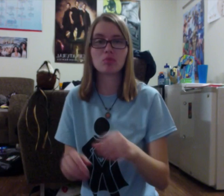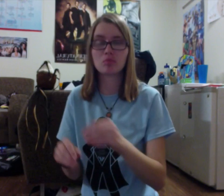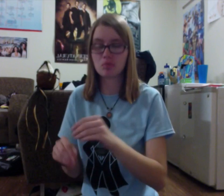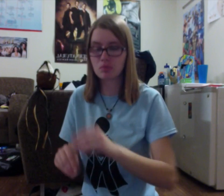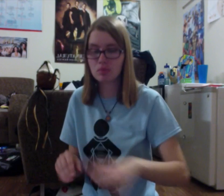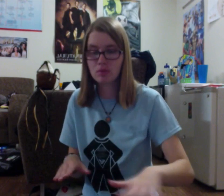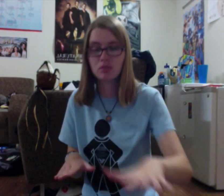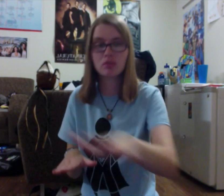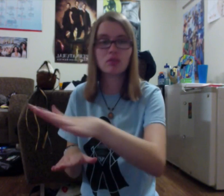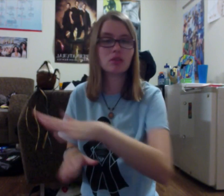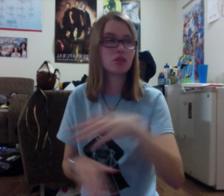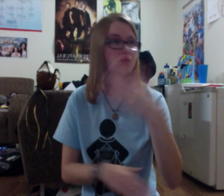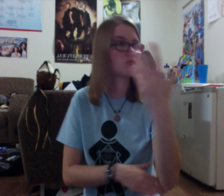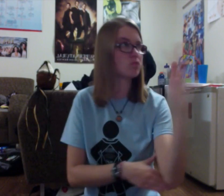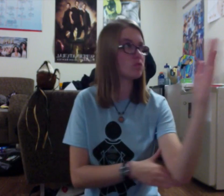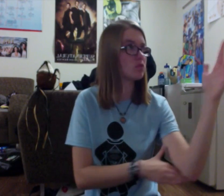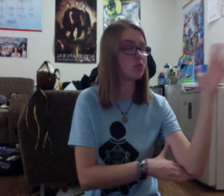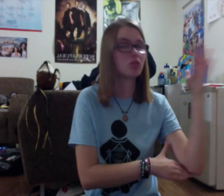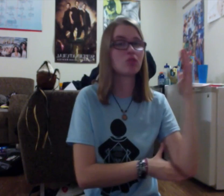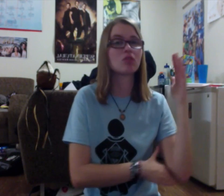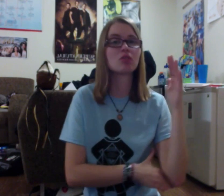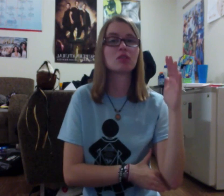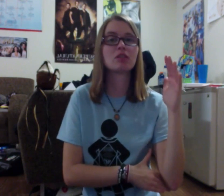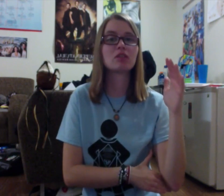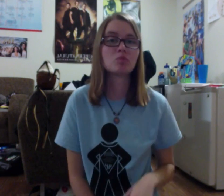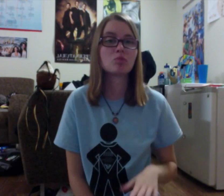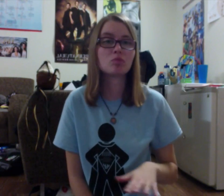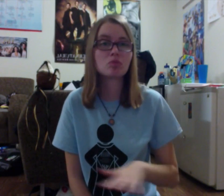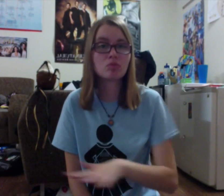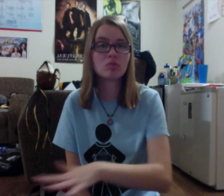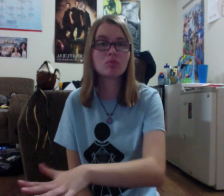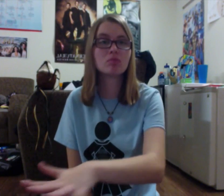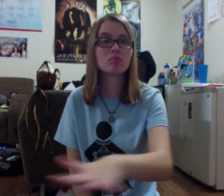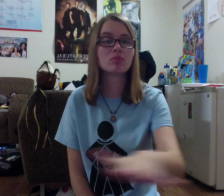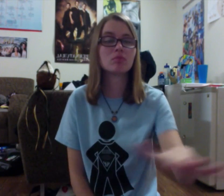and the field to the forests,